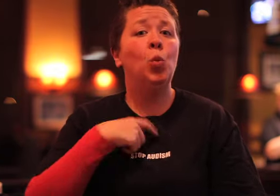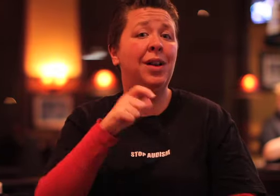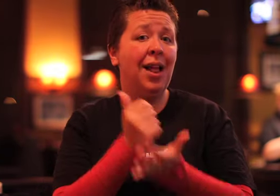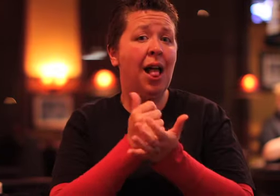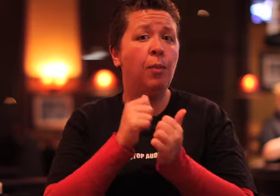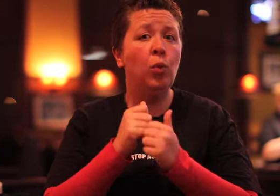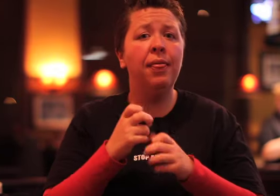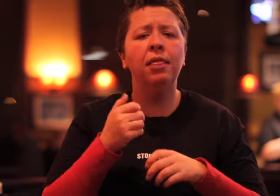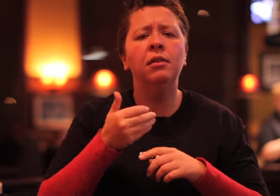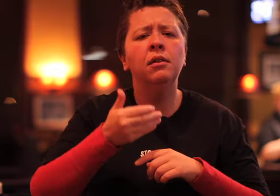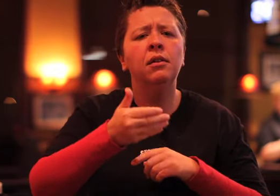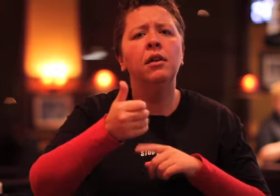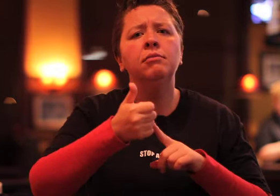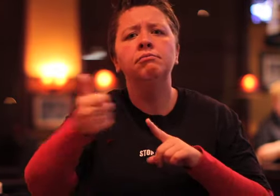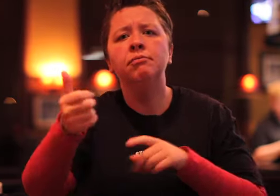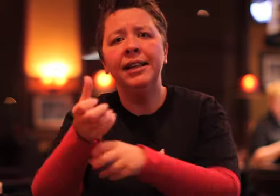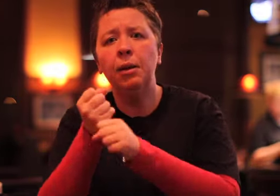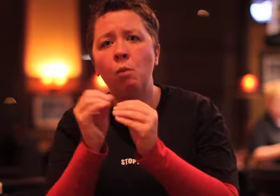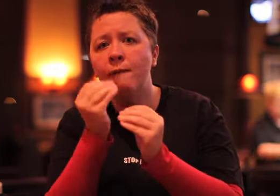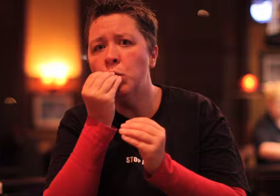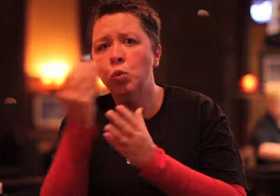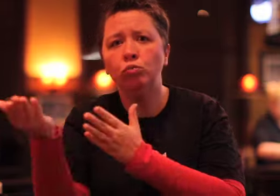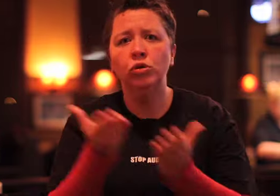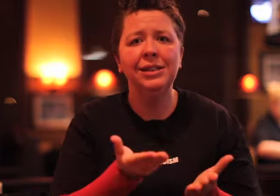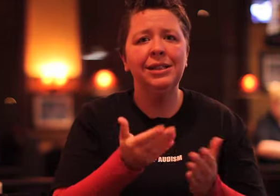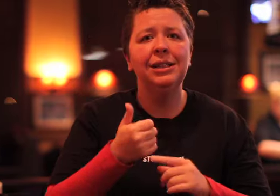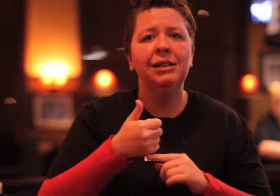We'll also need help with the occasional food run, as we cannot